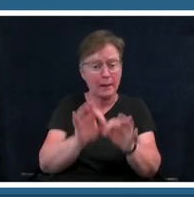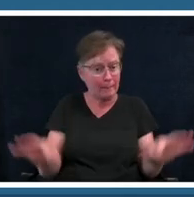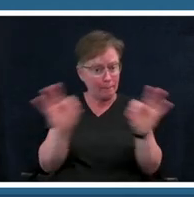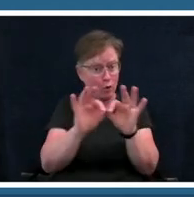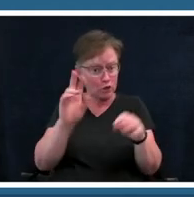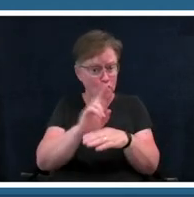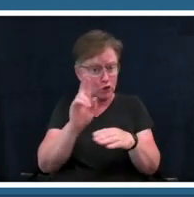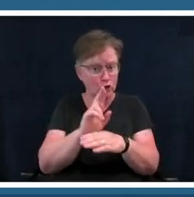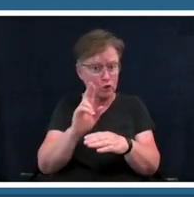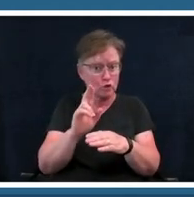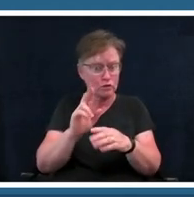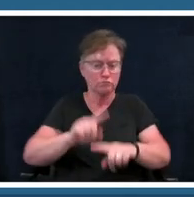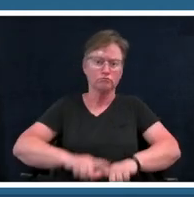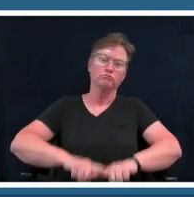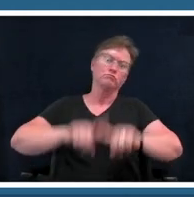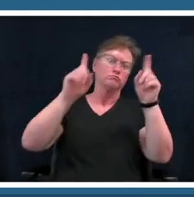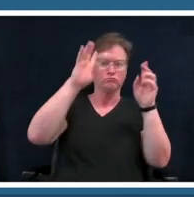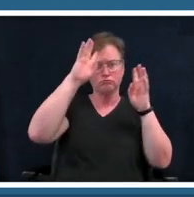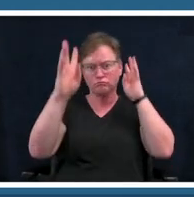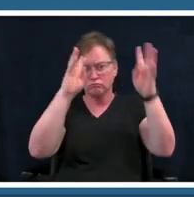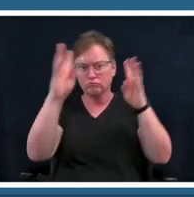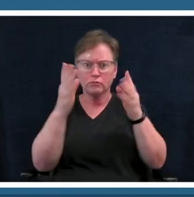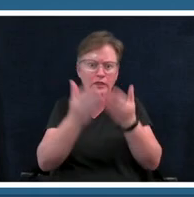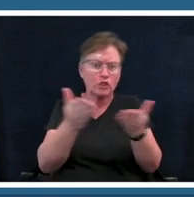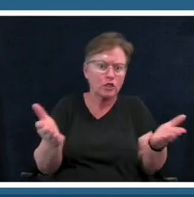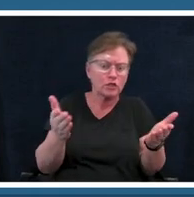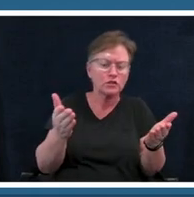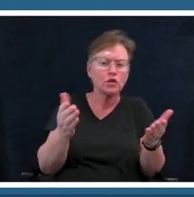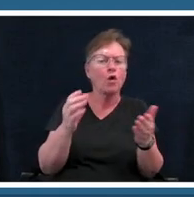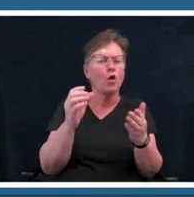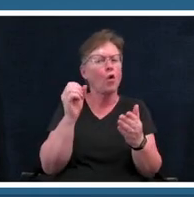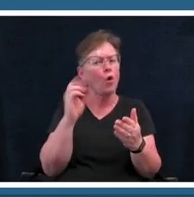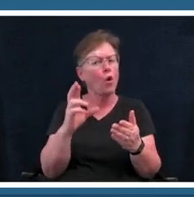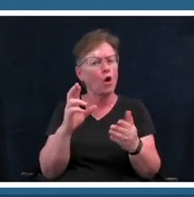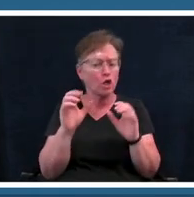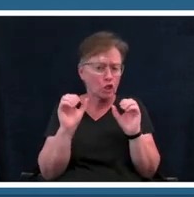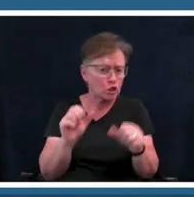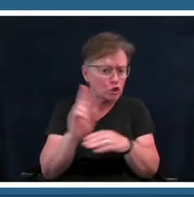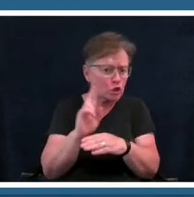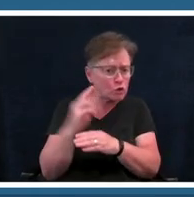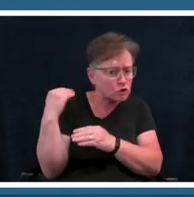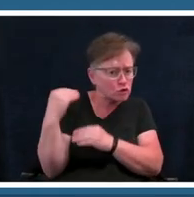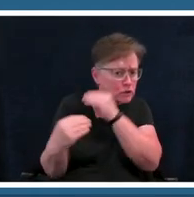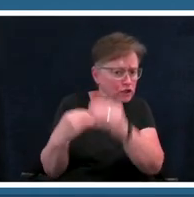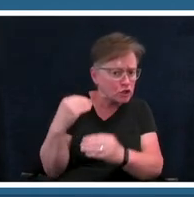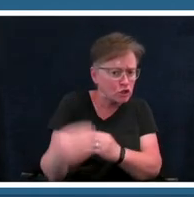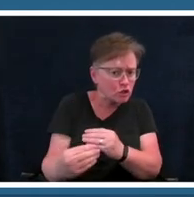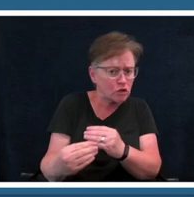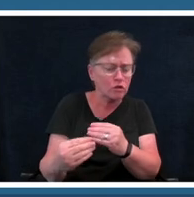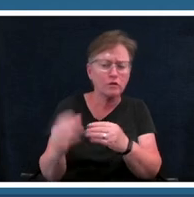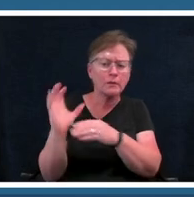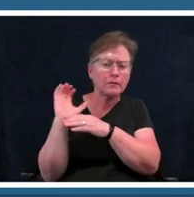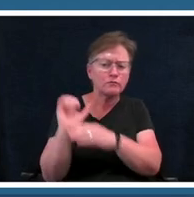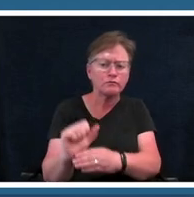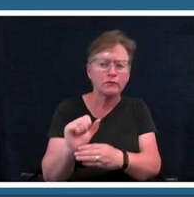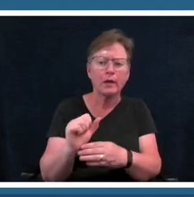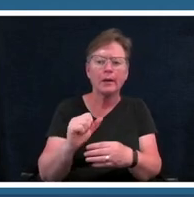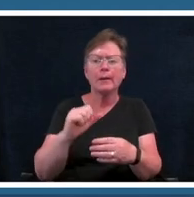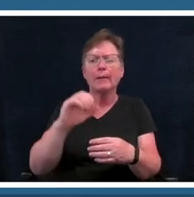the ones we've seen today or would using something traditional like marble or bronze offer an